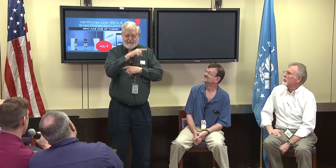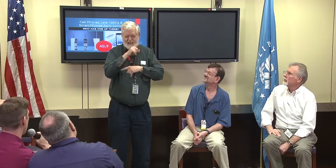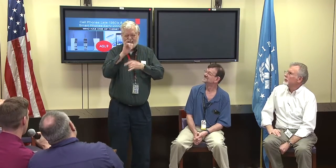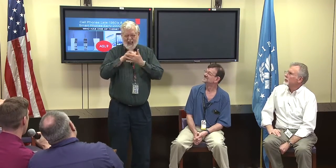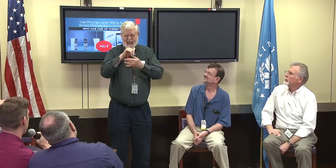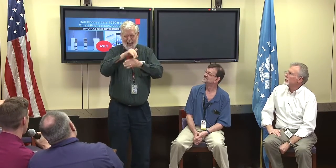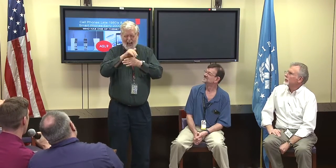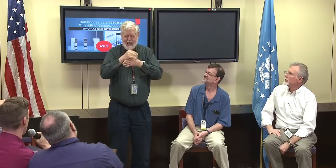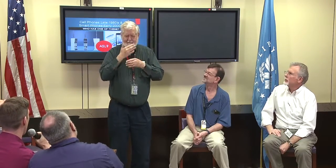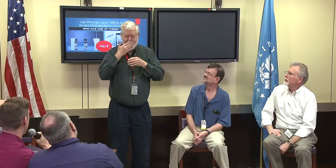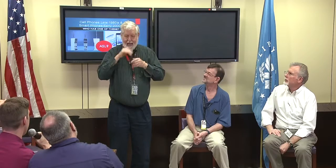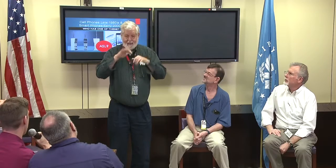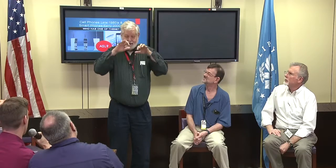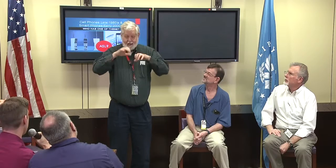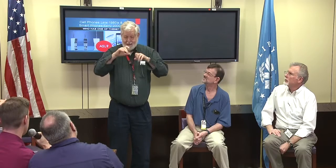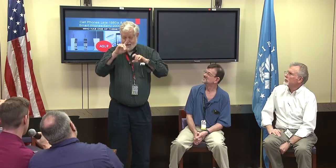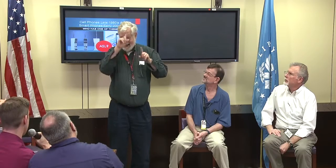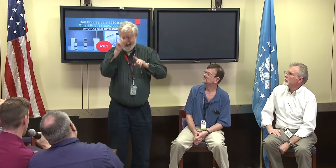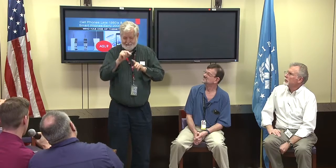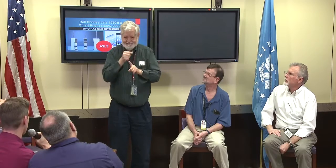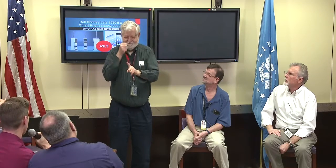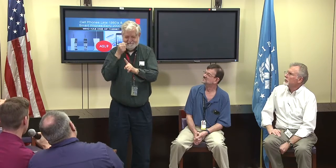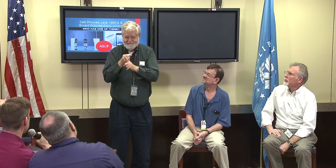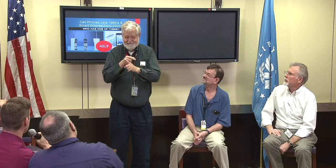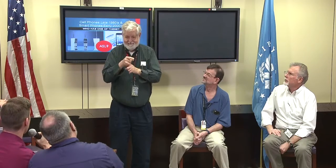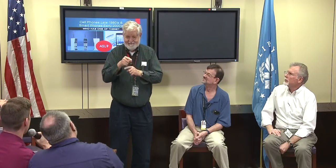And I remember one day, one evening rather,